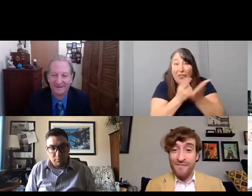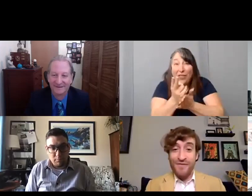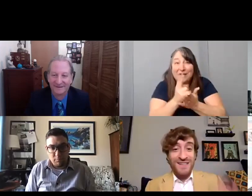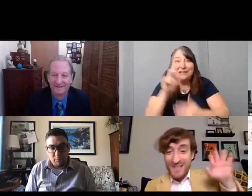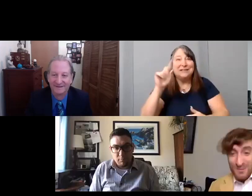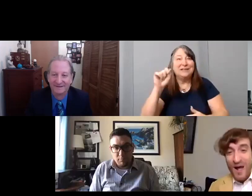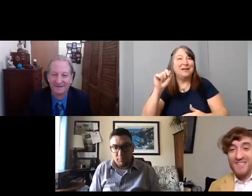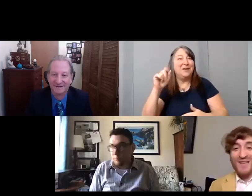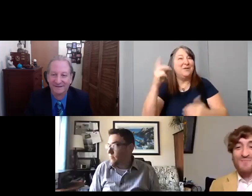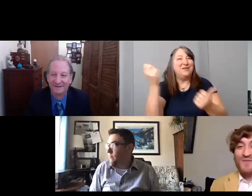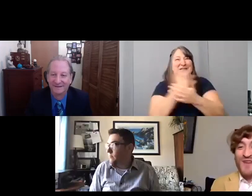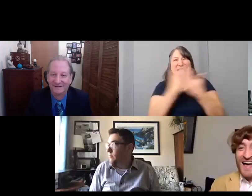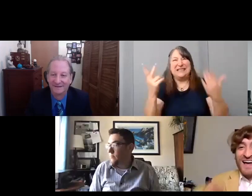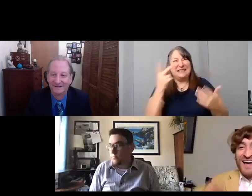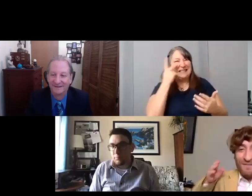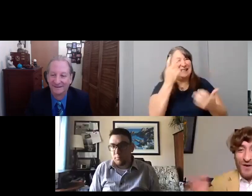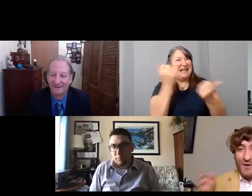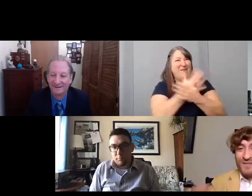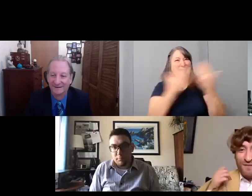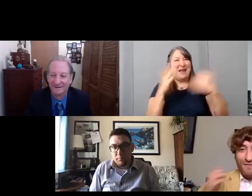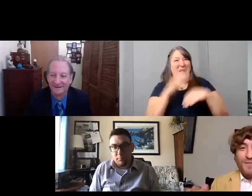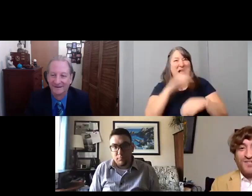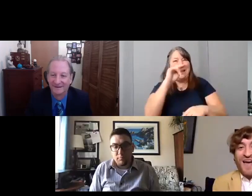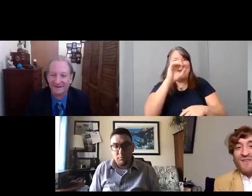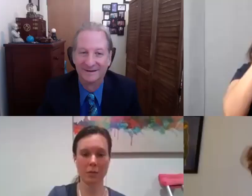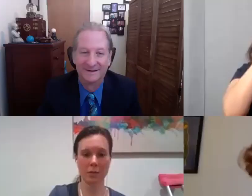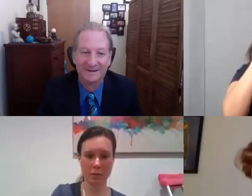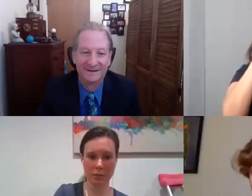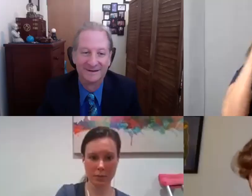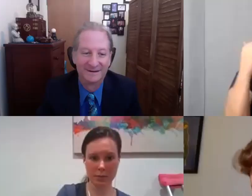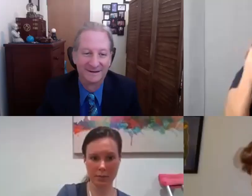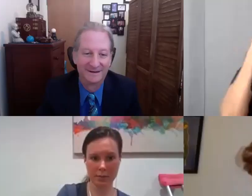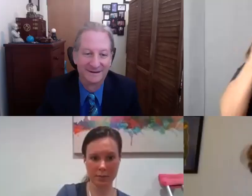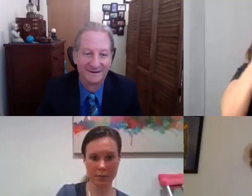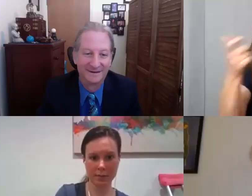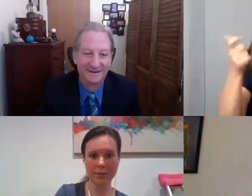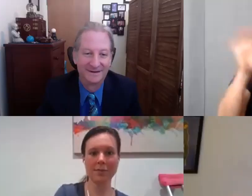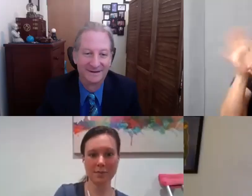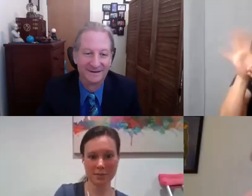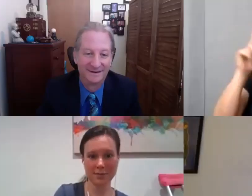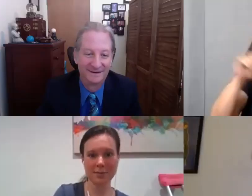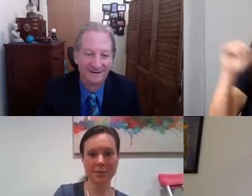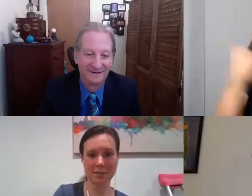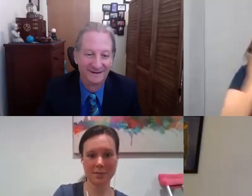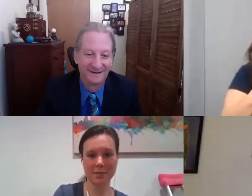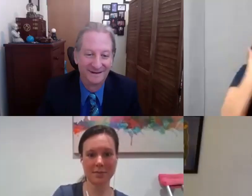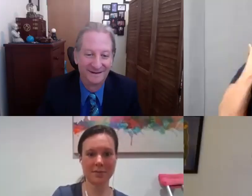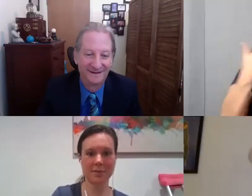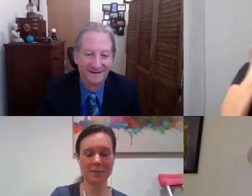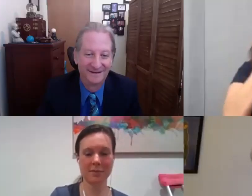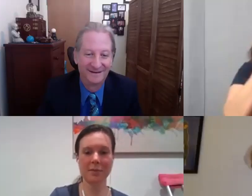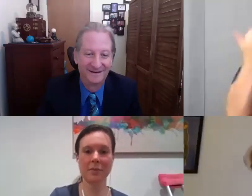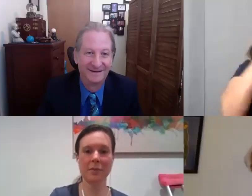Let's watch some films from the challenge. I can't thank you all enough. Anytime you guys have a question, hit me up.